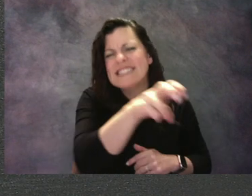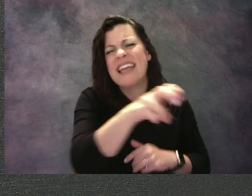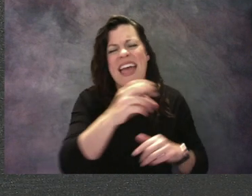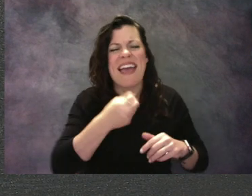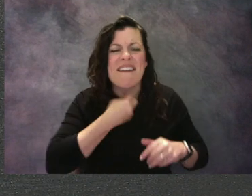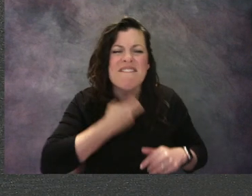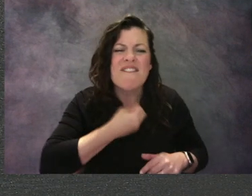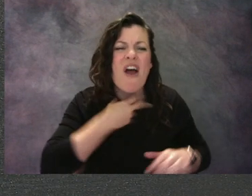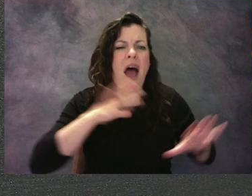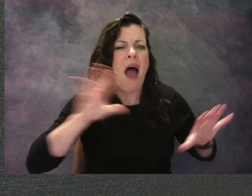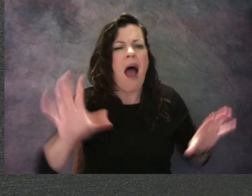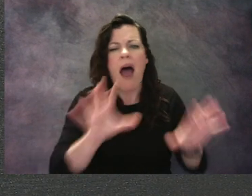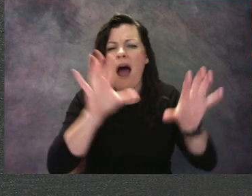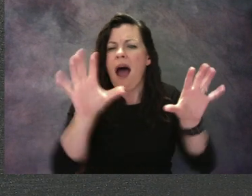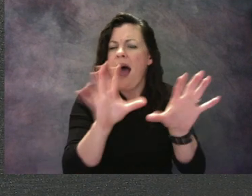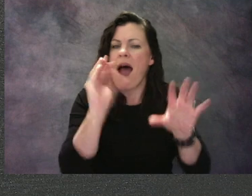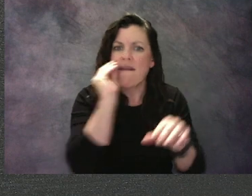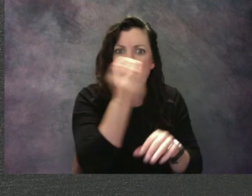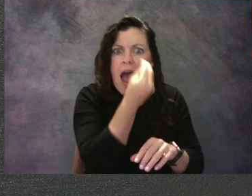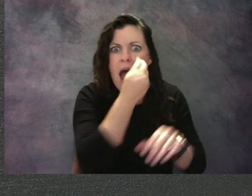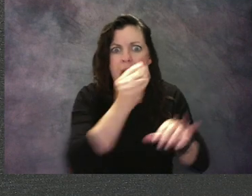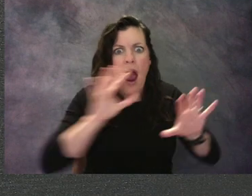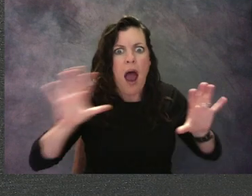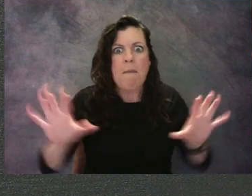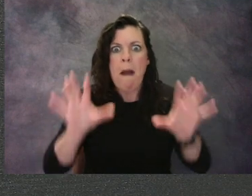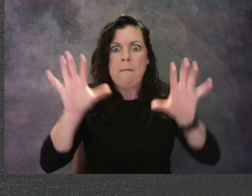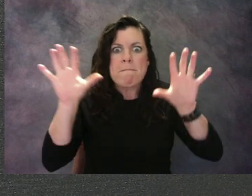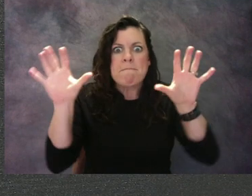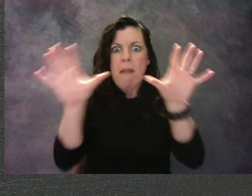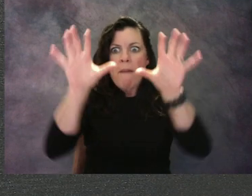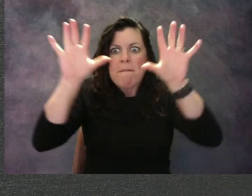The jungle grew and grew 'til it filled up the paper.